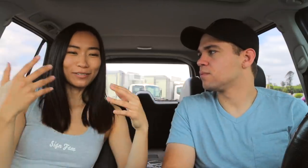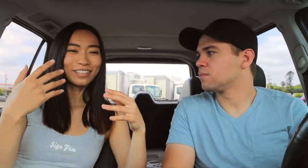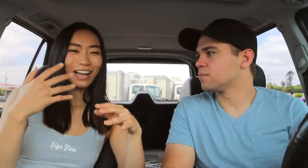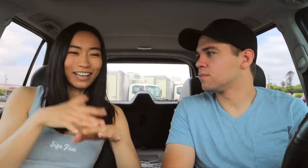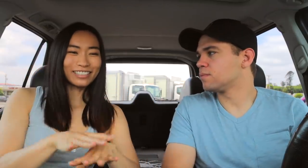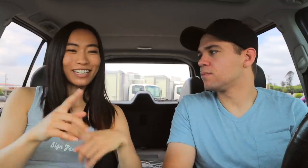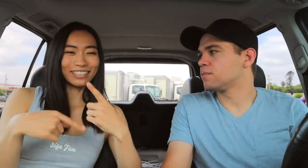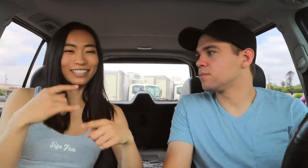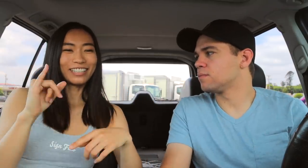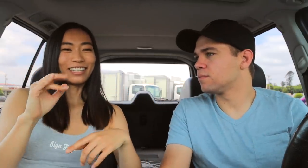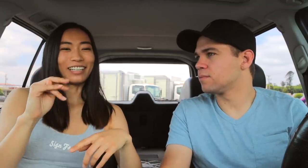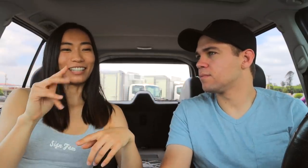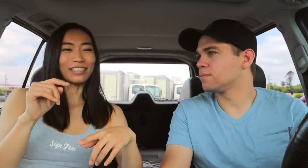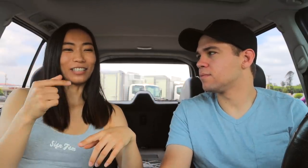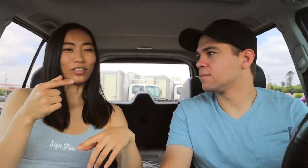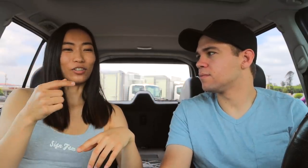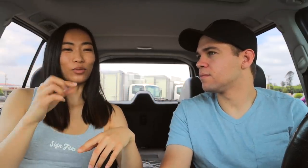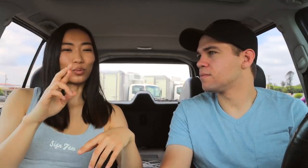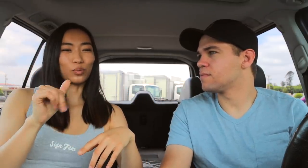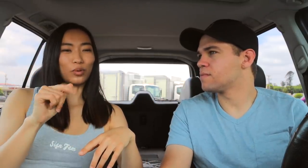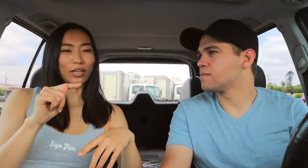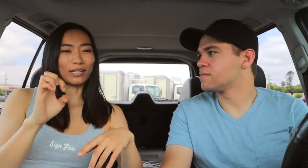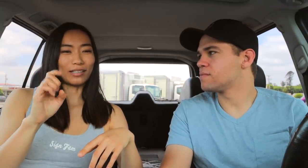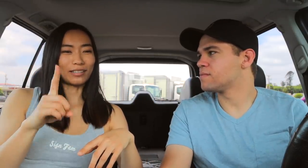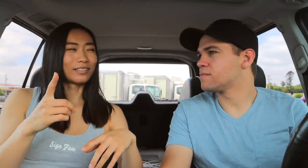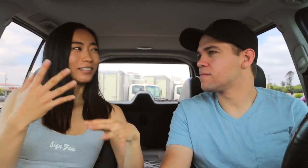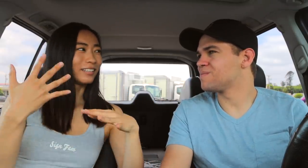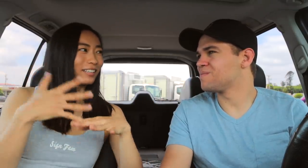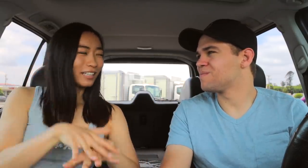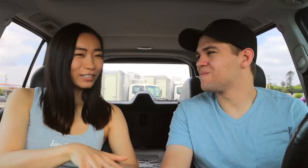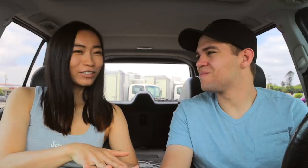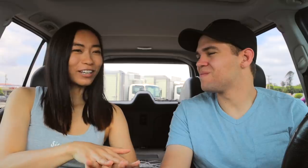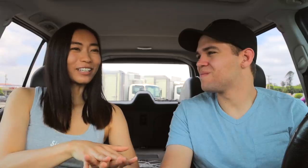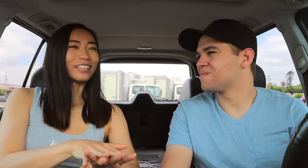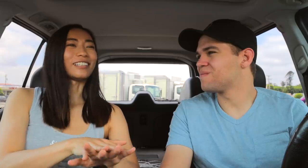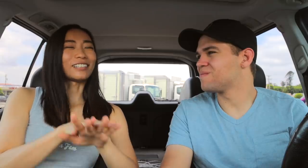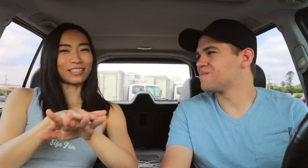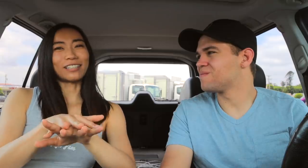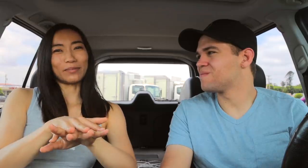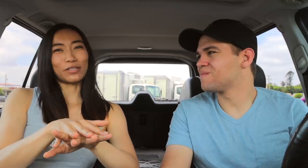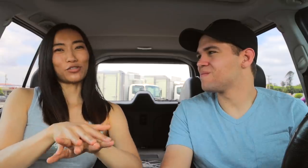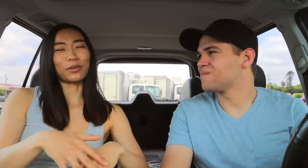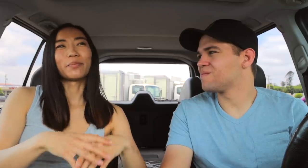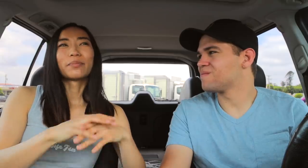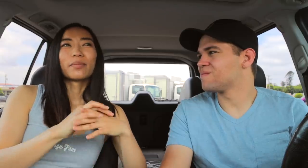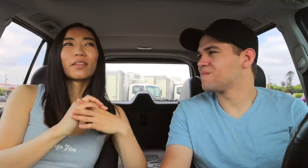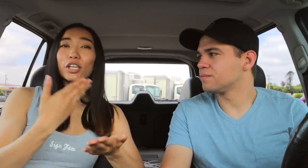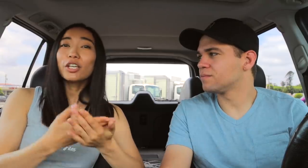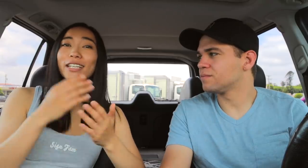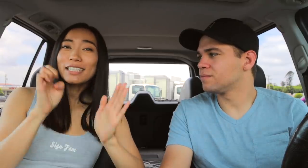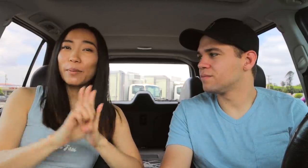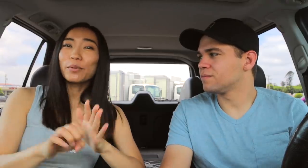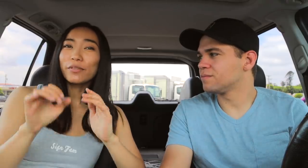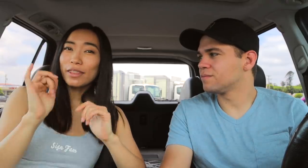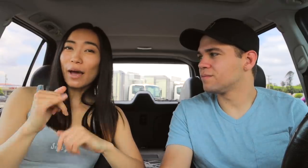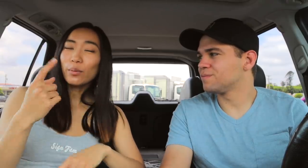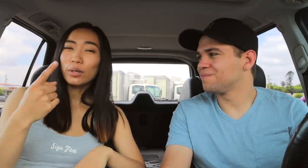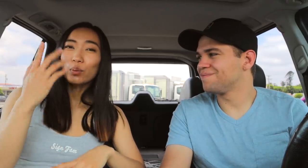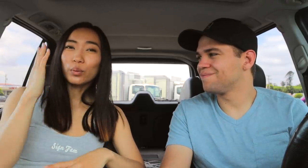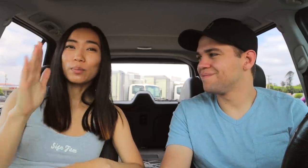I signed integrated, integrated, into mainstream. A good example, that one would be: